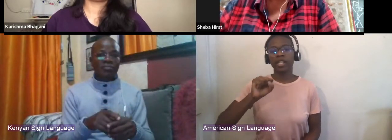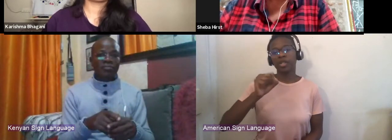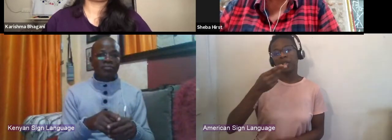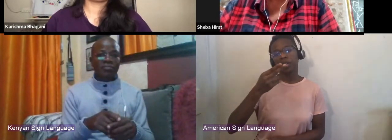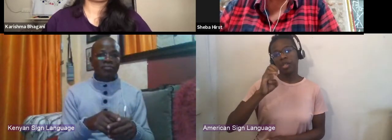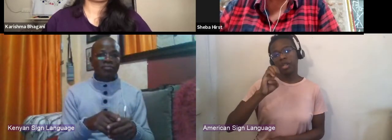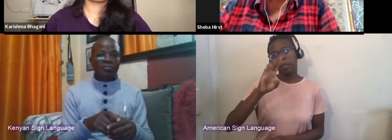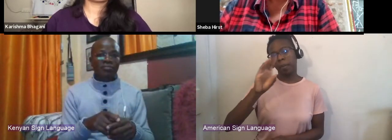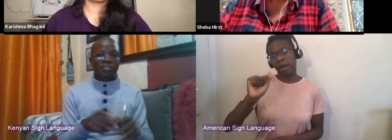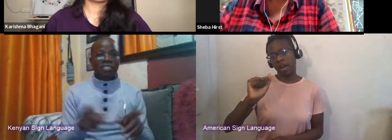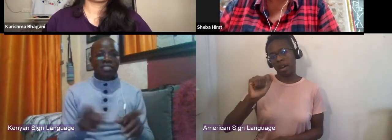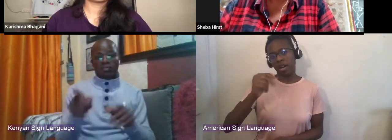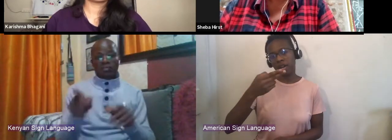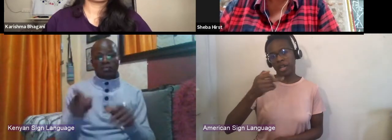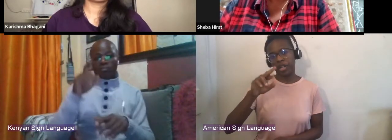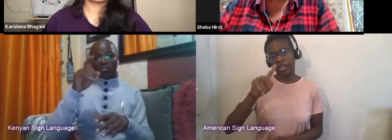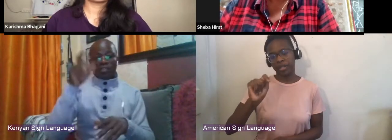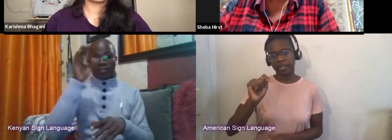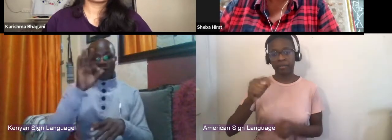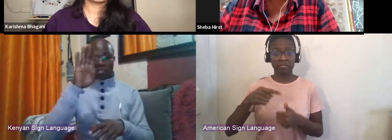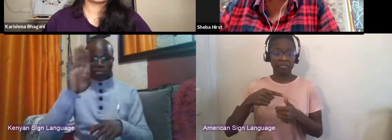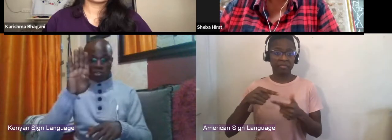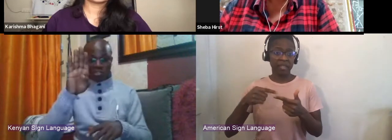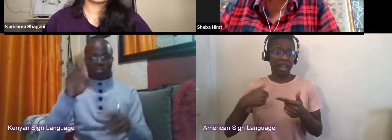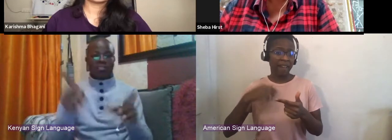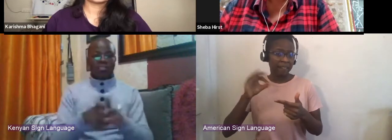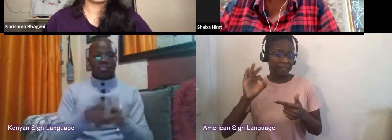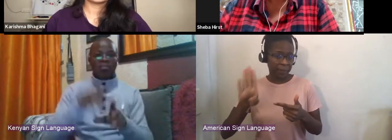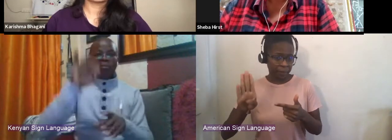on Instagram and those are easy places to reach me.